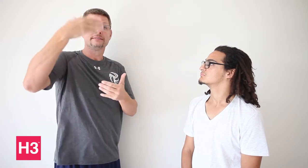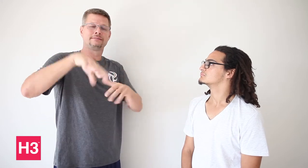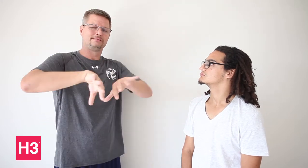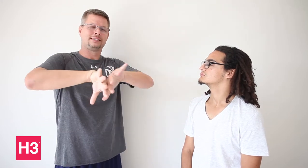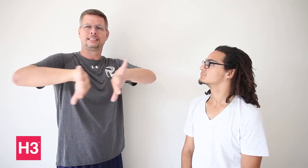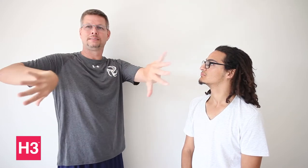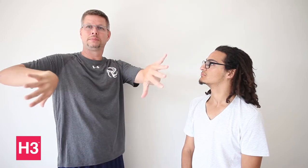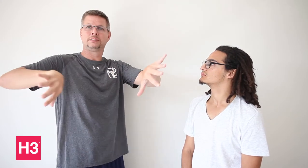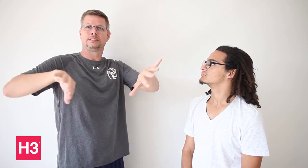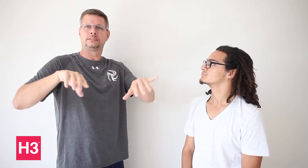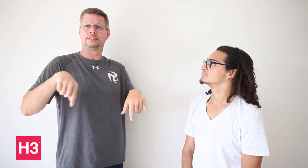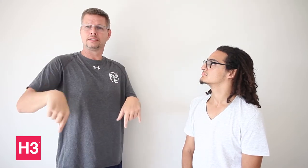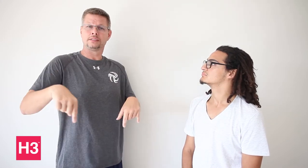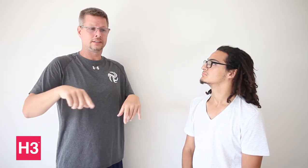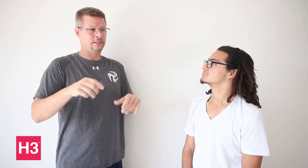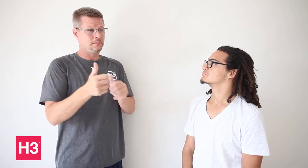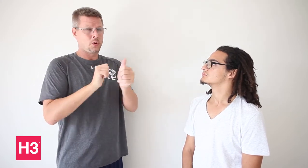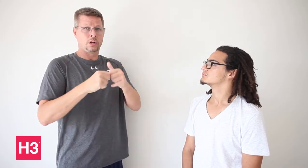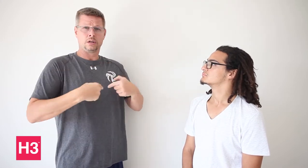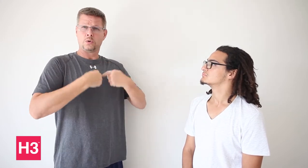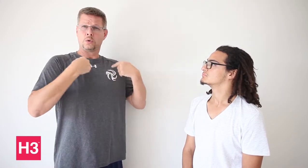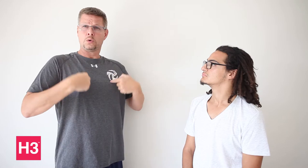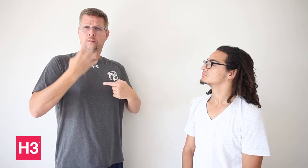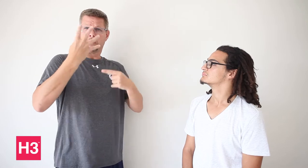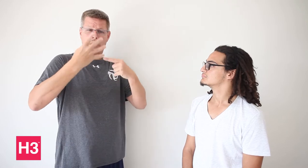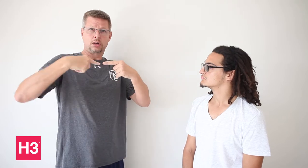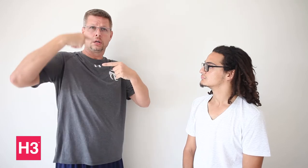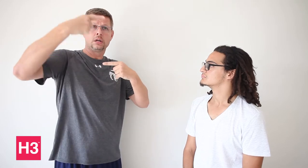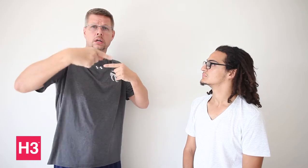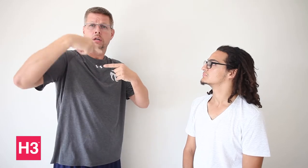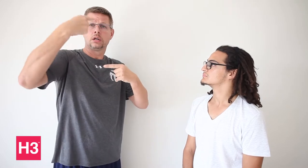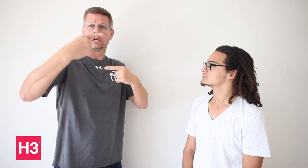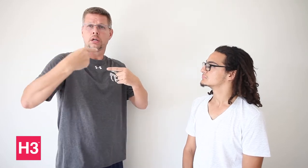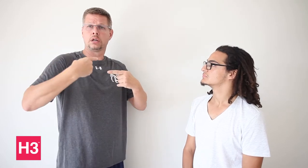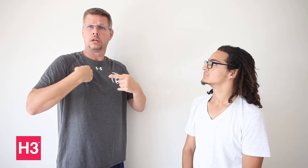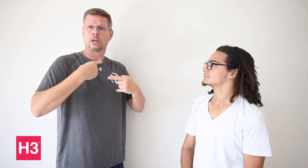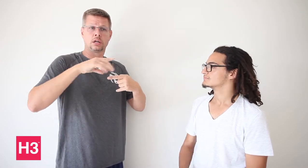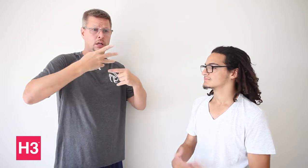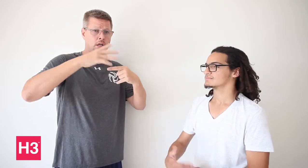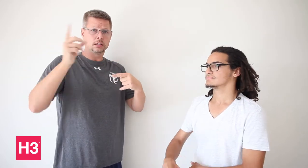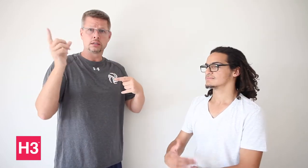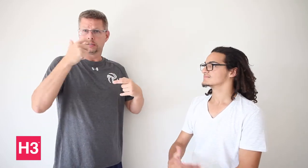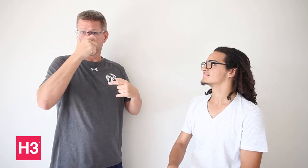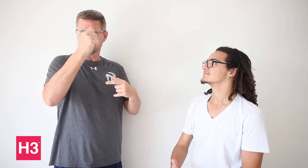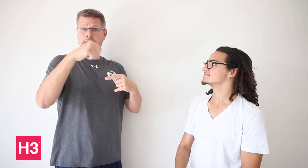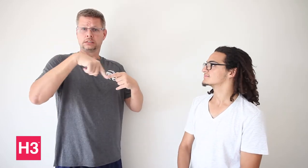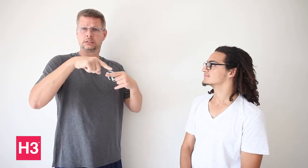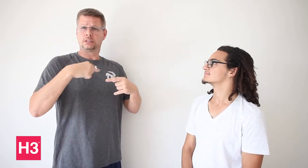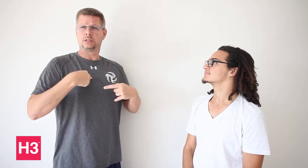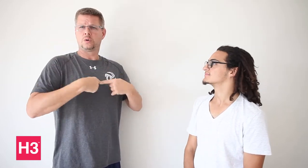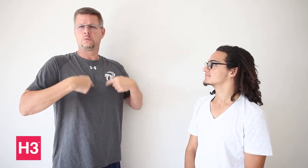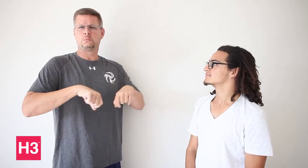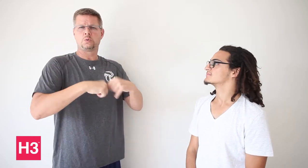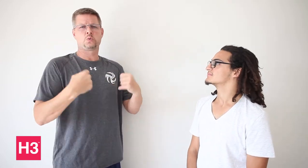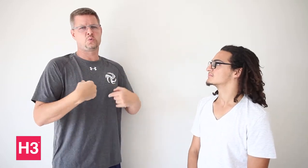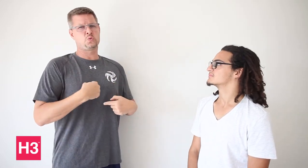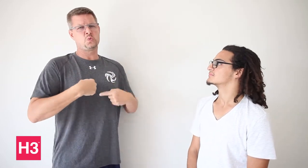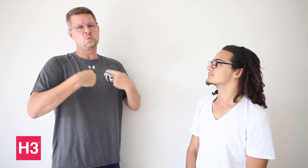the next time, the country’s politics should stay out of Deaflympics. We only have this opportunity once every four years. My heart is broken for this time,